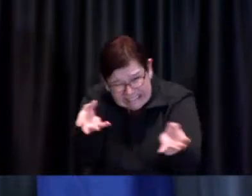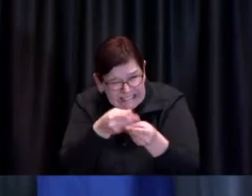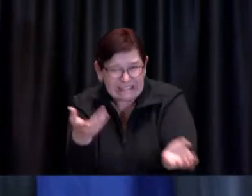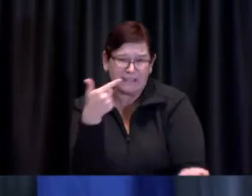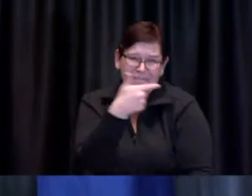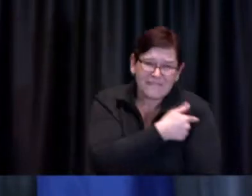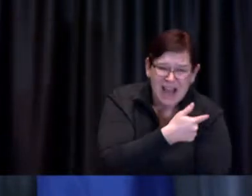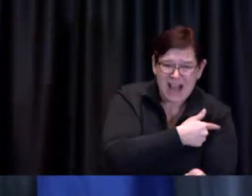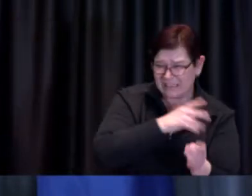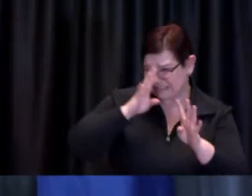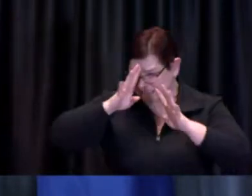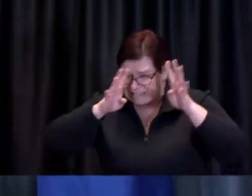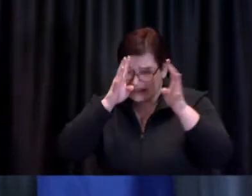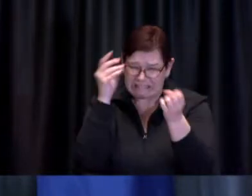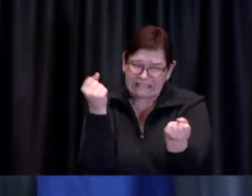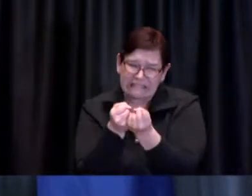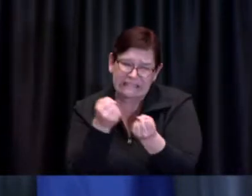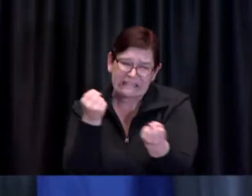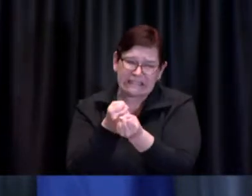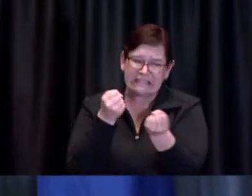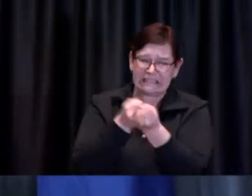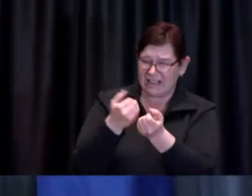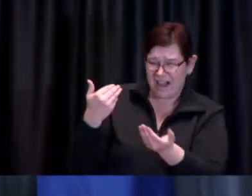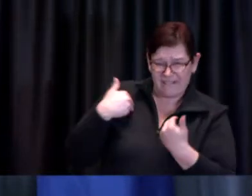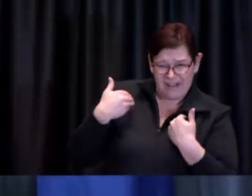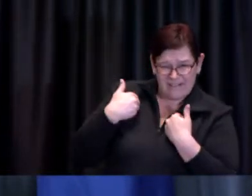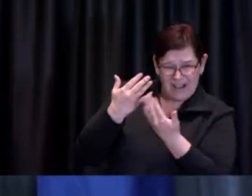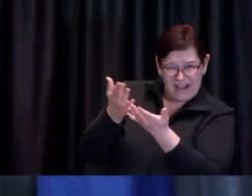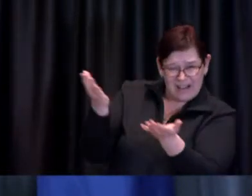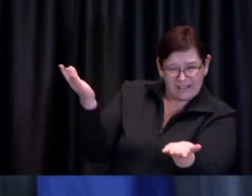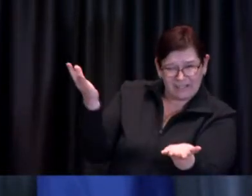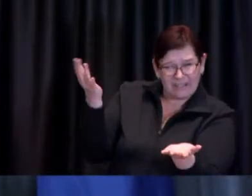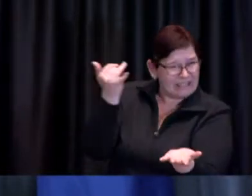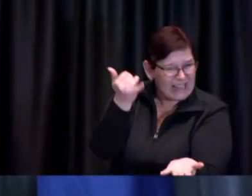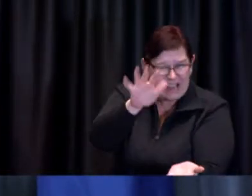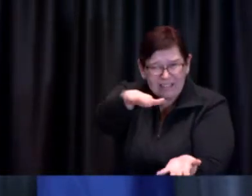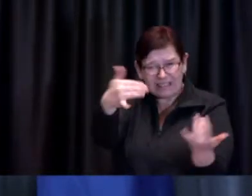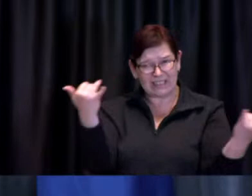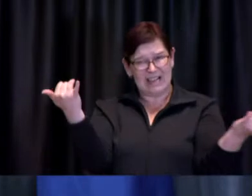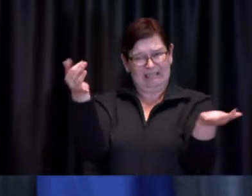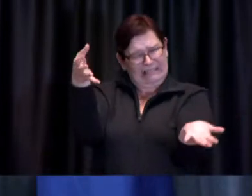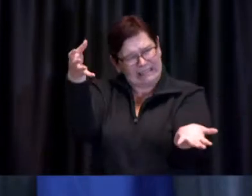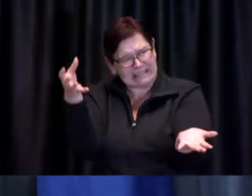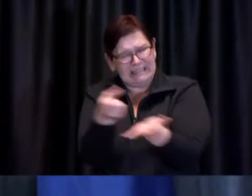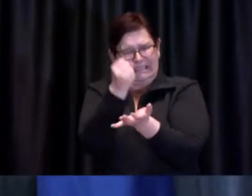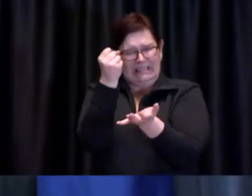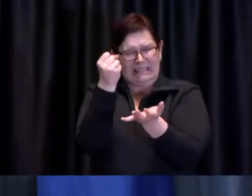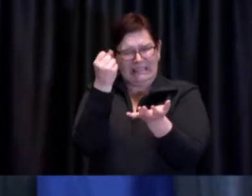We have a world of advantages that will help bring the COVID-19 pandemic to an end.